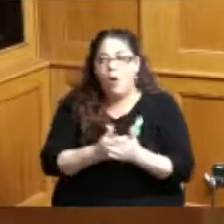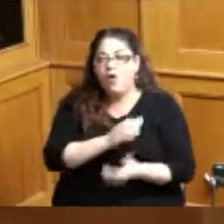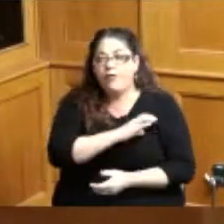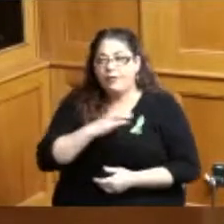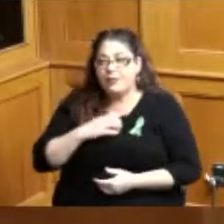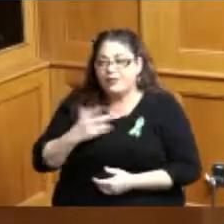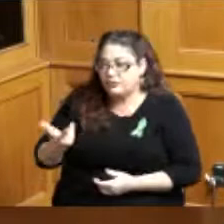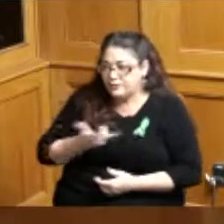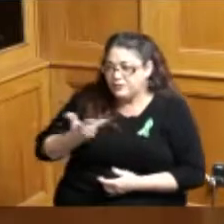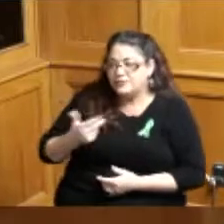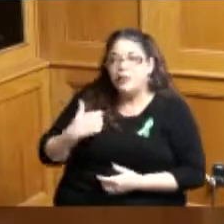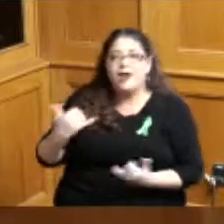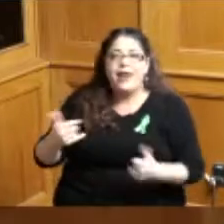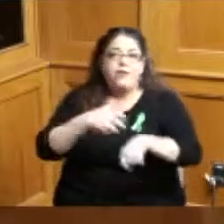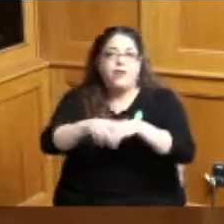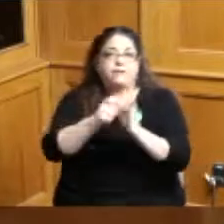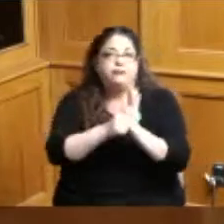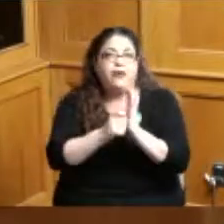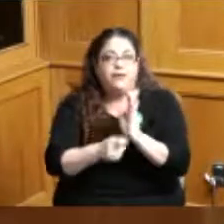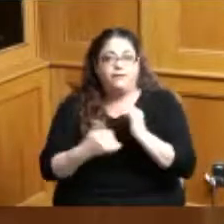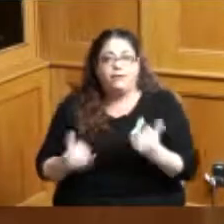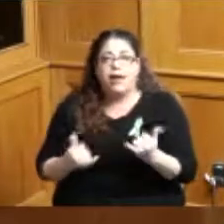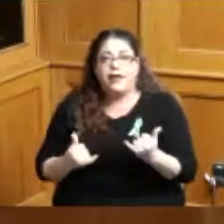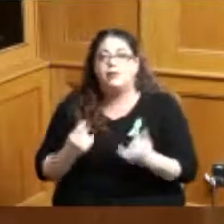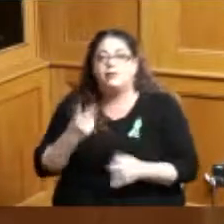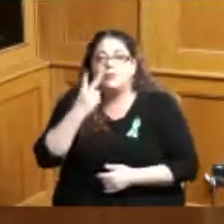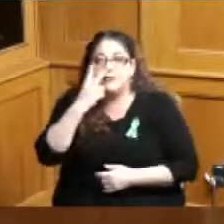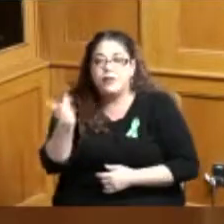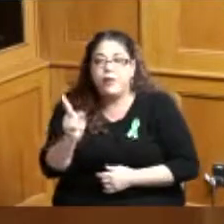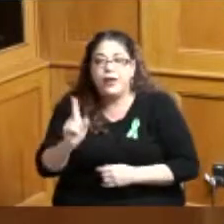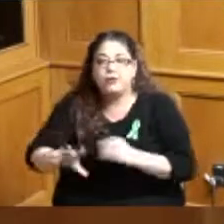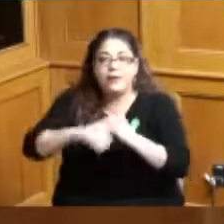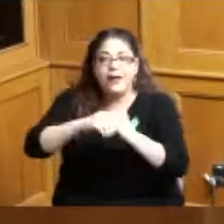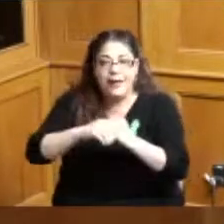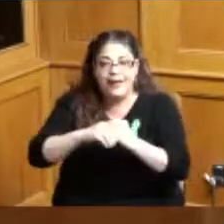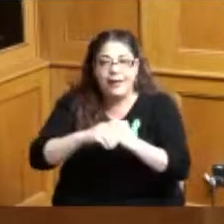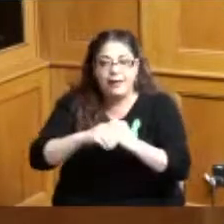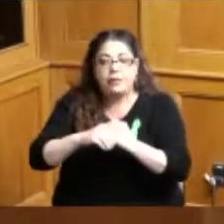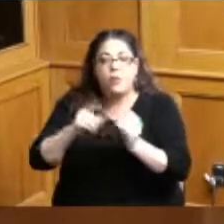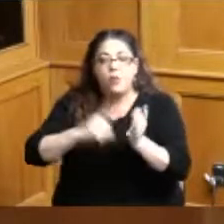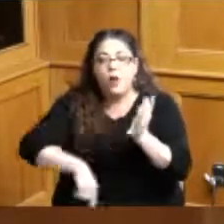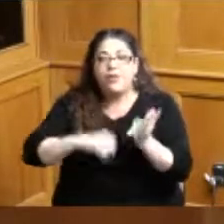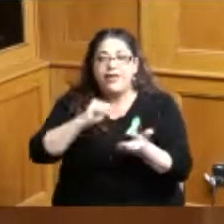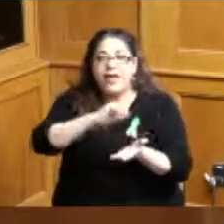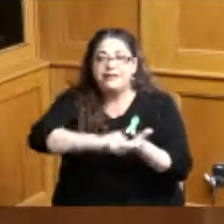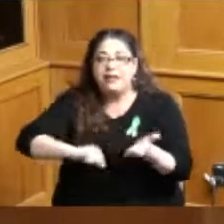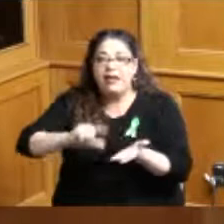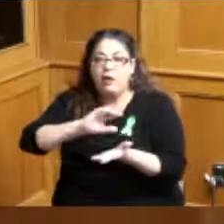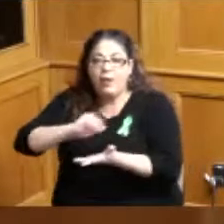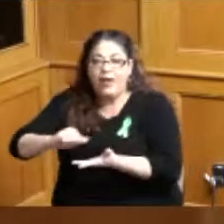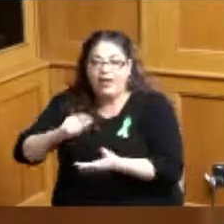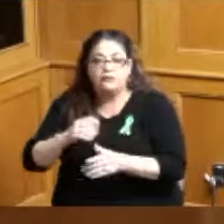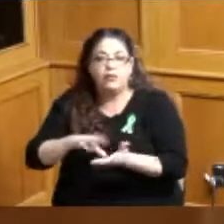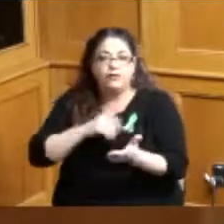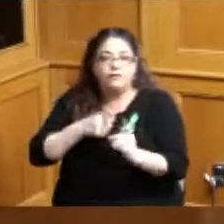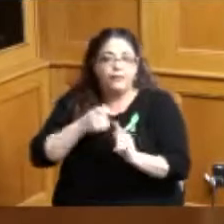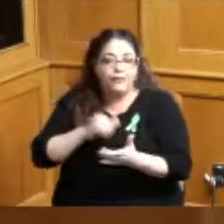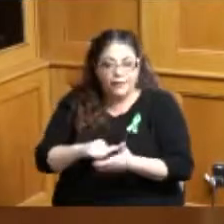it's a draft right now and to see what we need to add or take away from that and lastly I want to